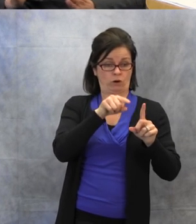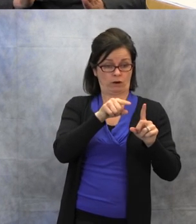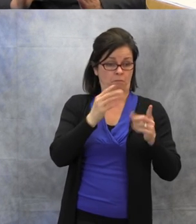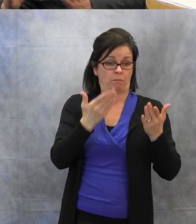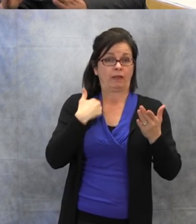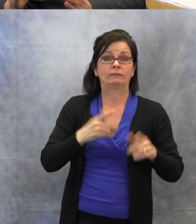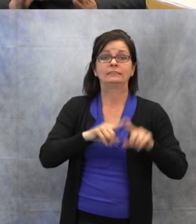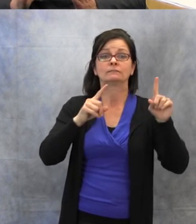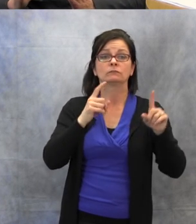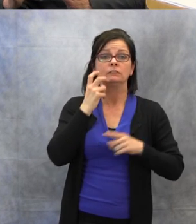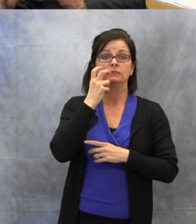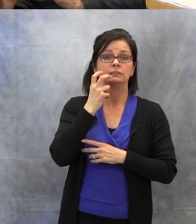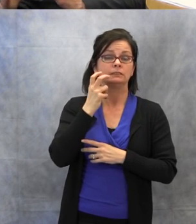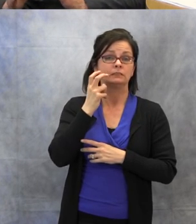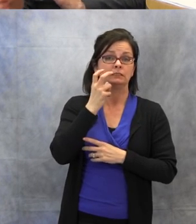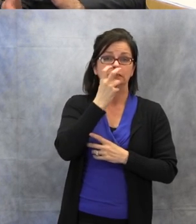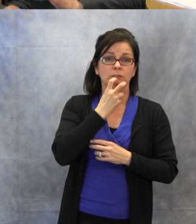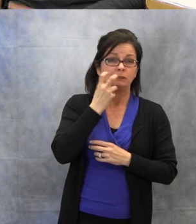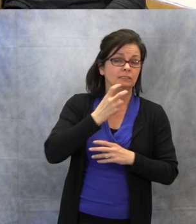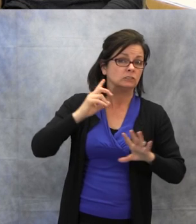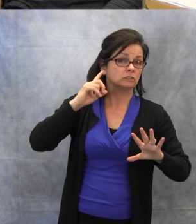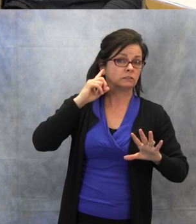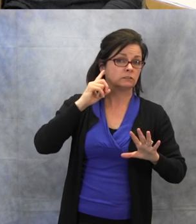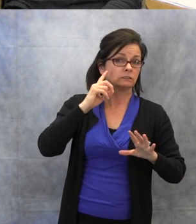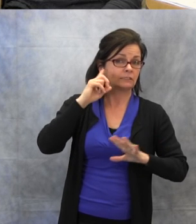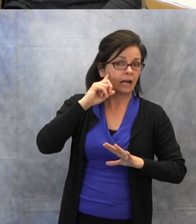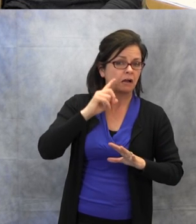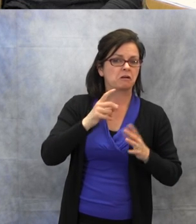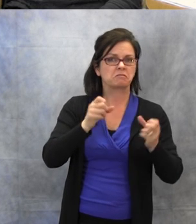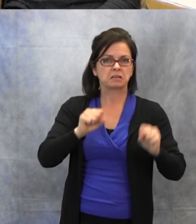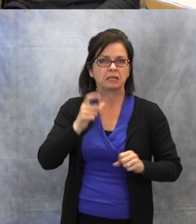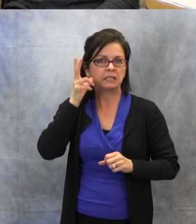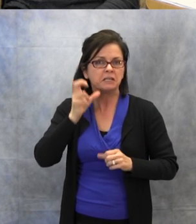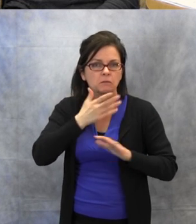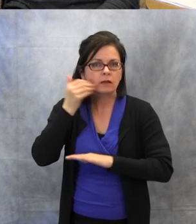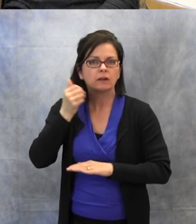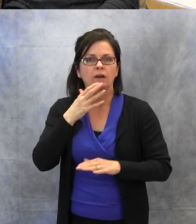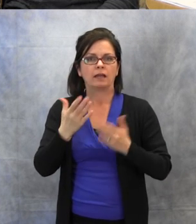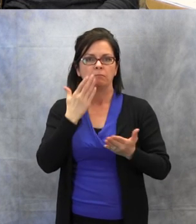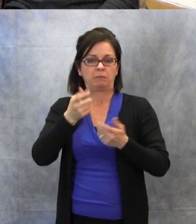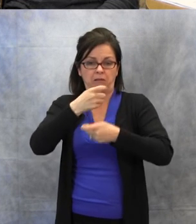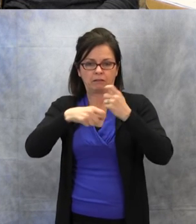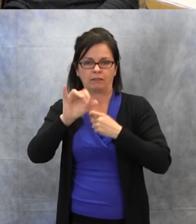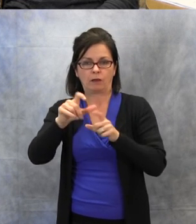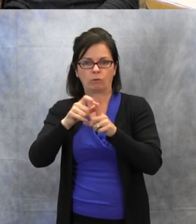to hear, and then they can understand and get it quicker.